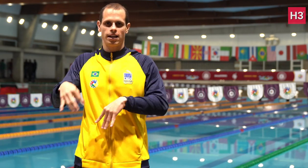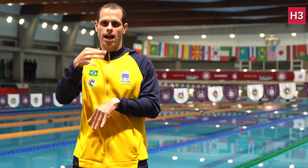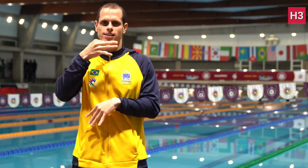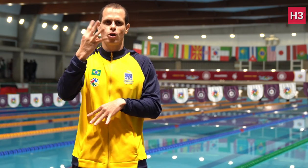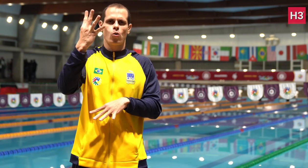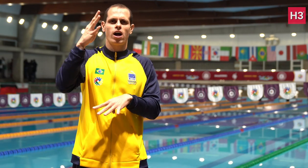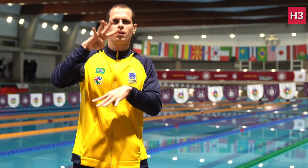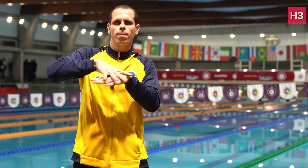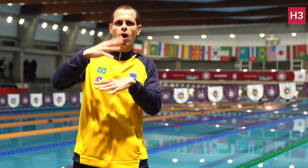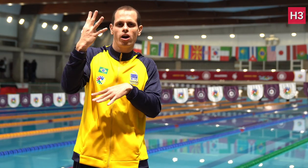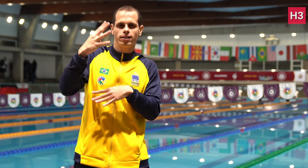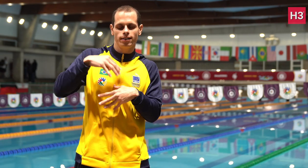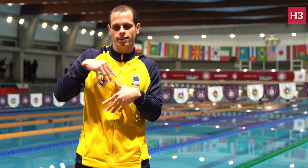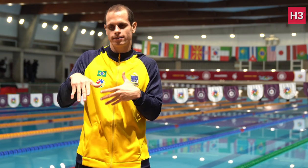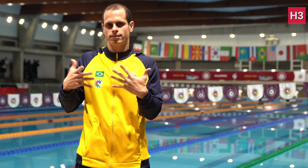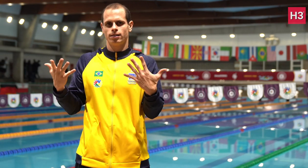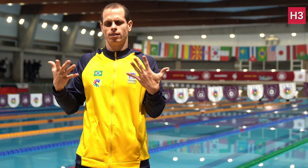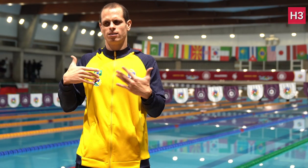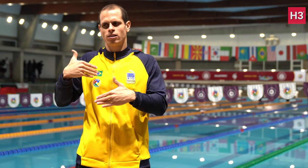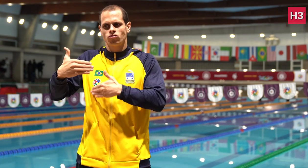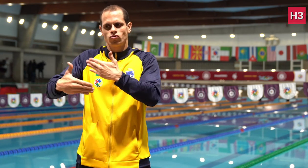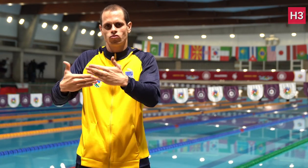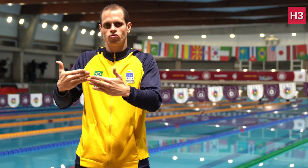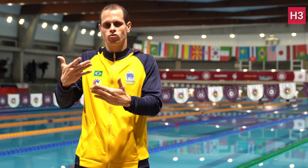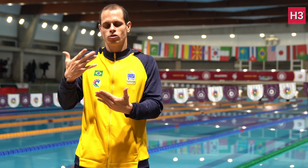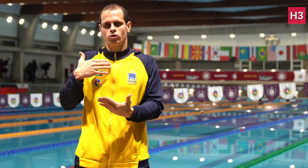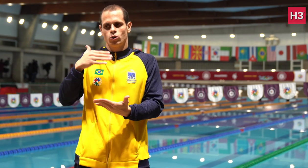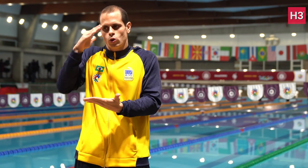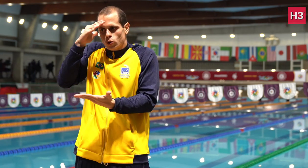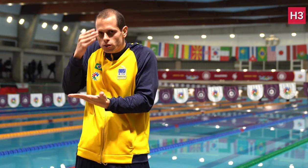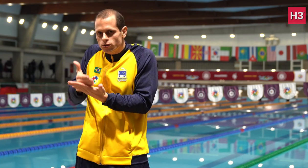for the 2025 Deaflymics in Japan.